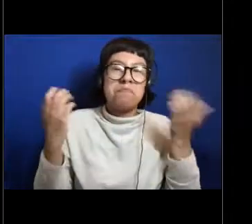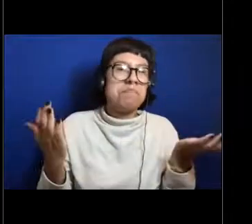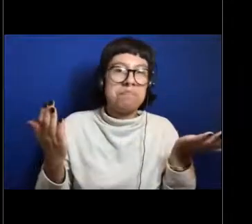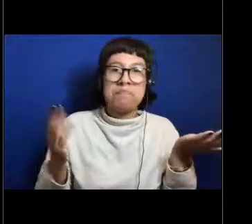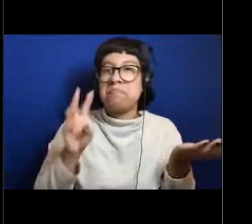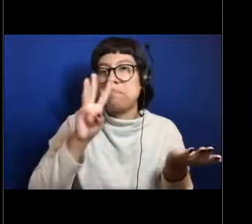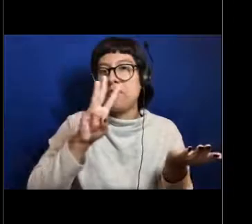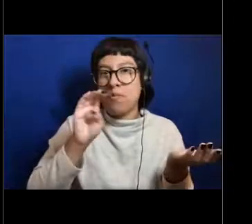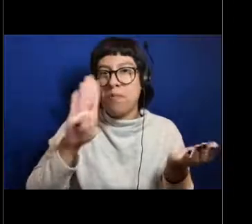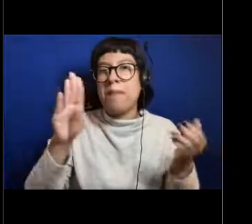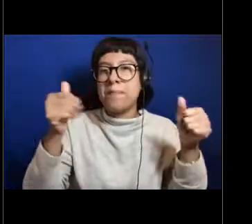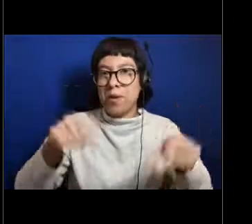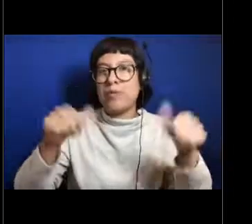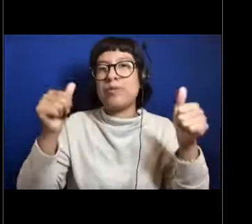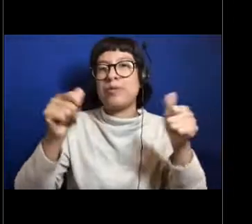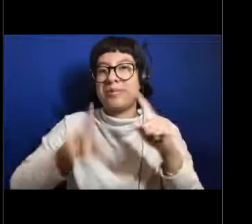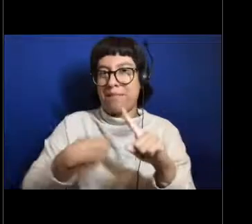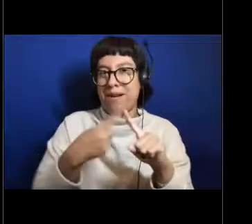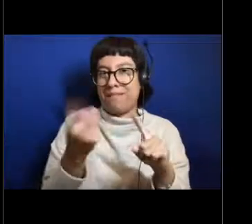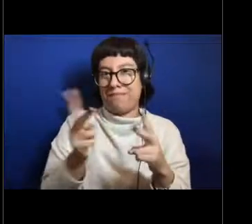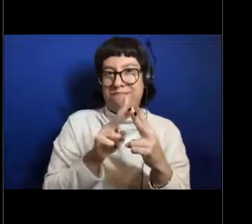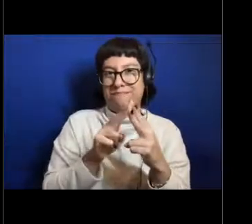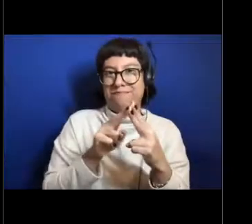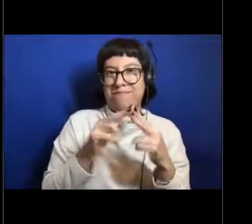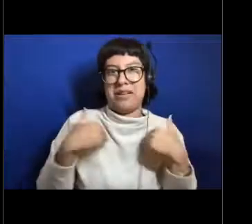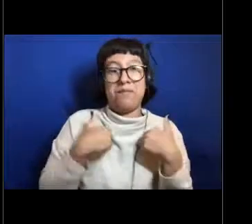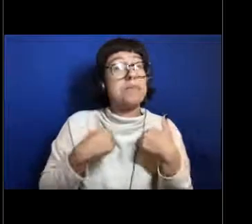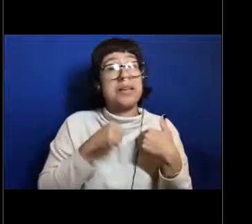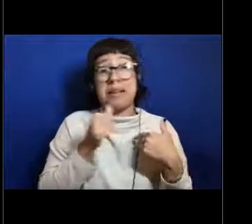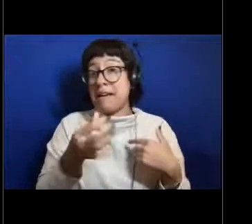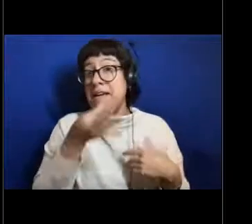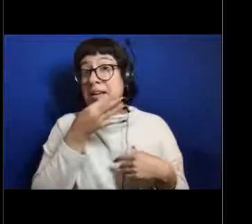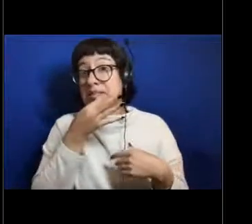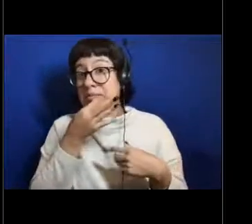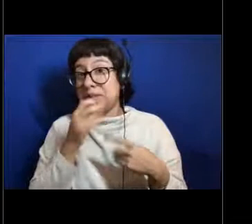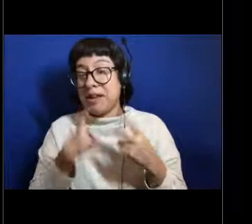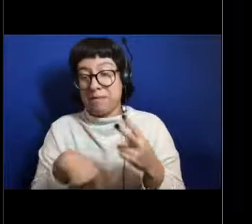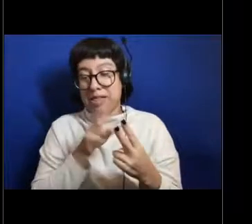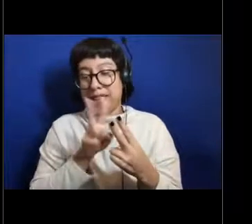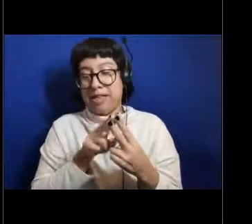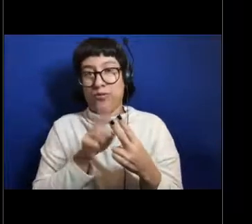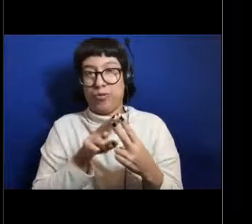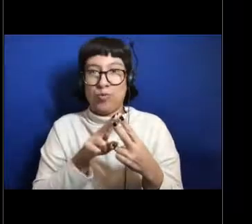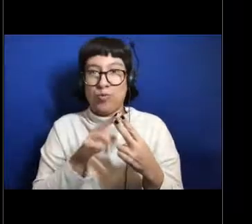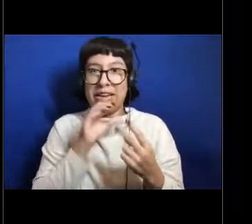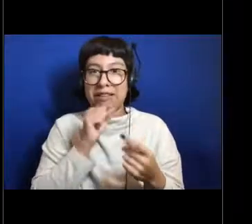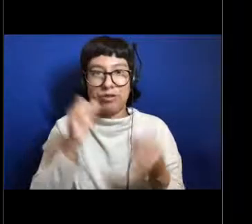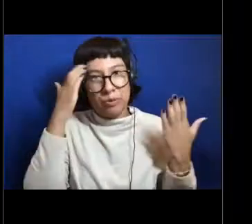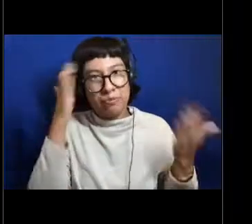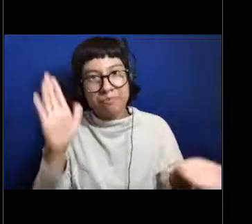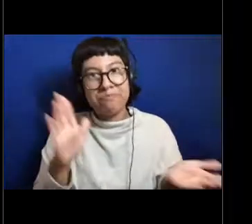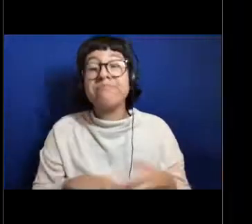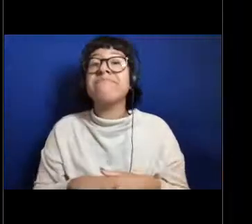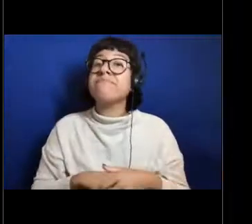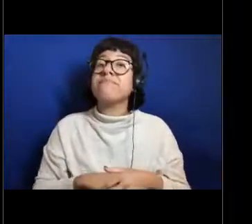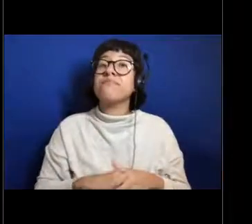that are online about those animals. I'm not an expert in either of them, unfortunately. But what we do see in the deep sea a lot